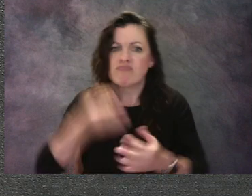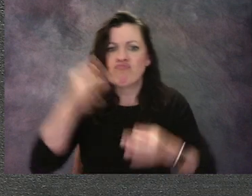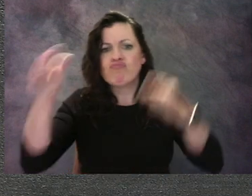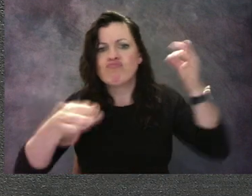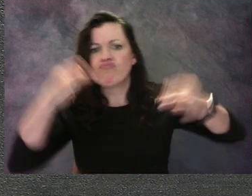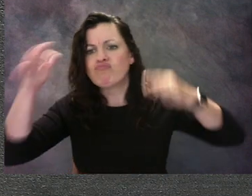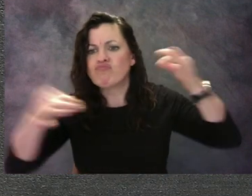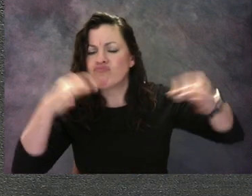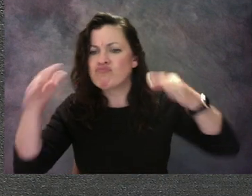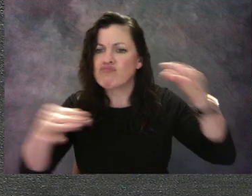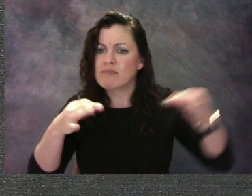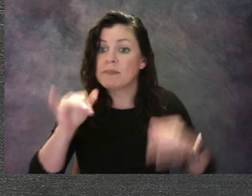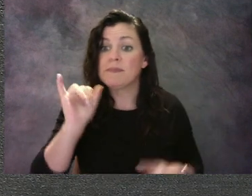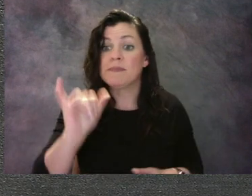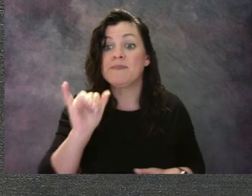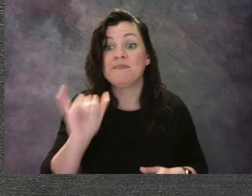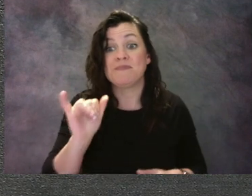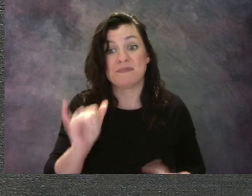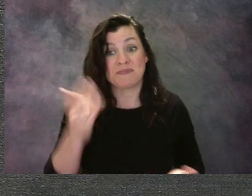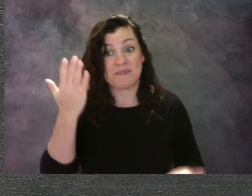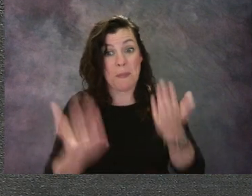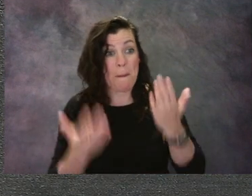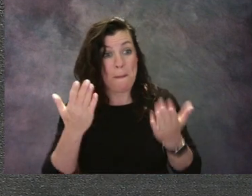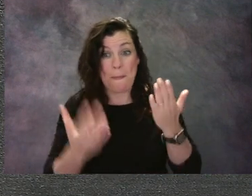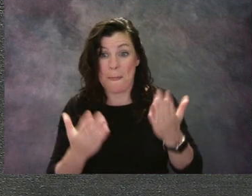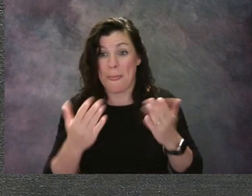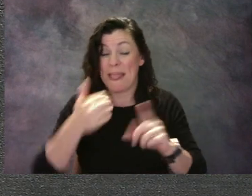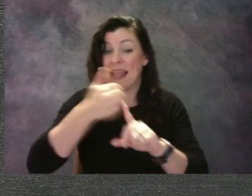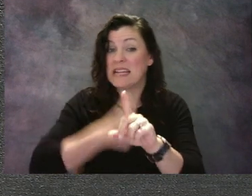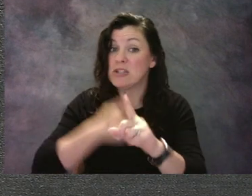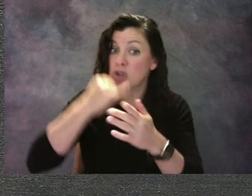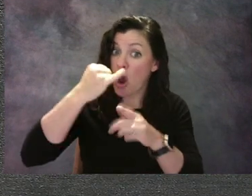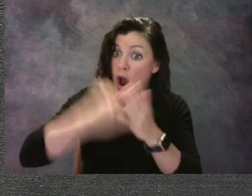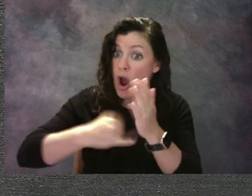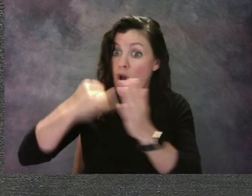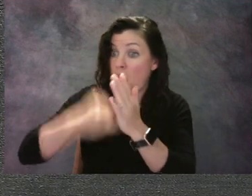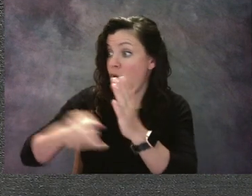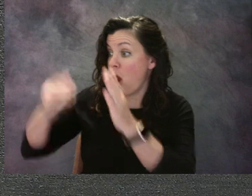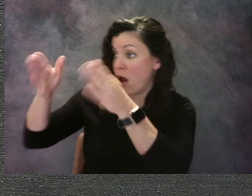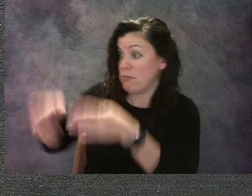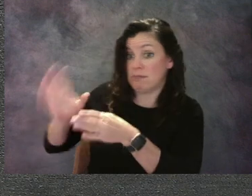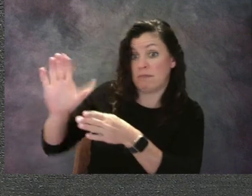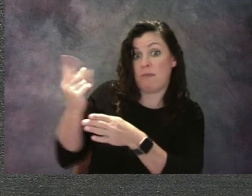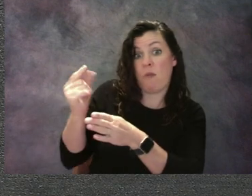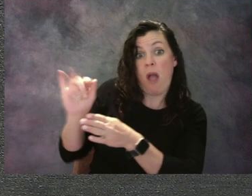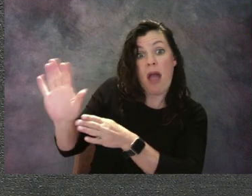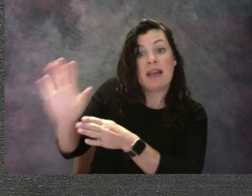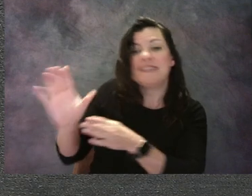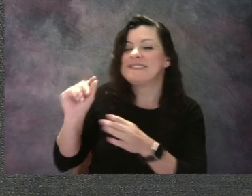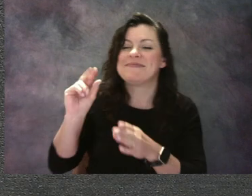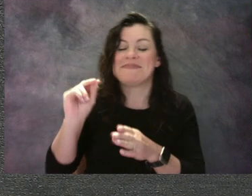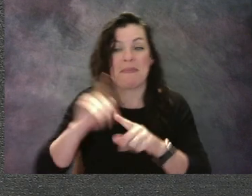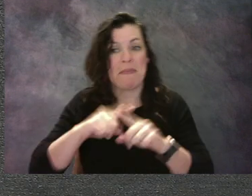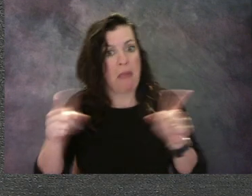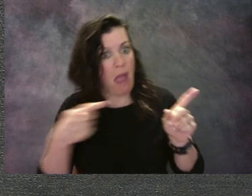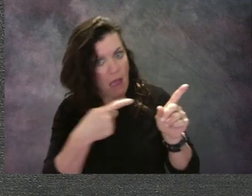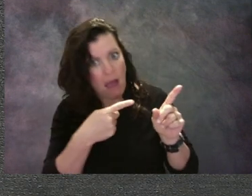So there might not be these fun facts for every piece, but some will. This fun fact is talking about kabuki